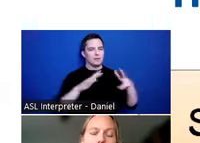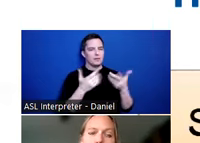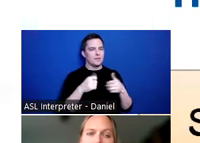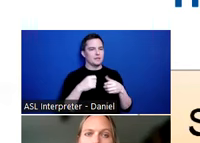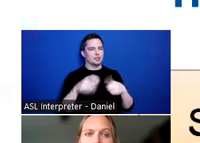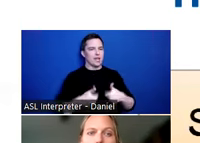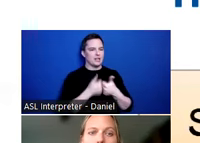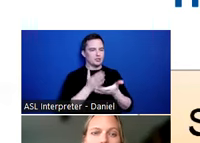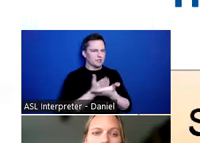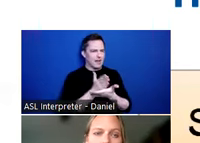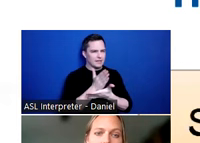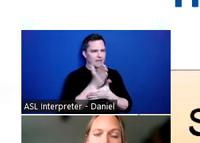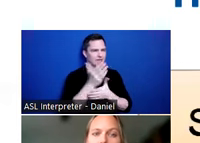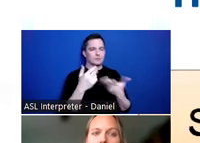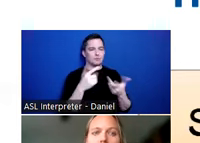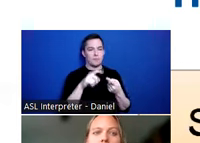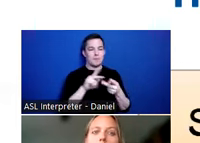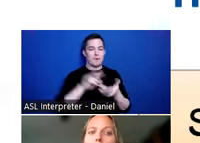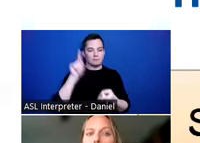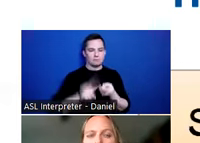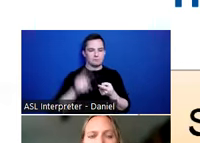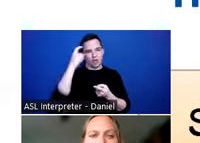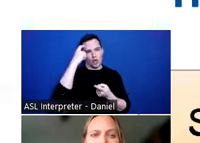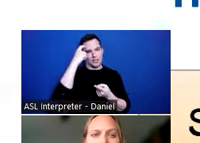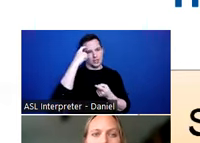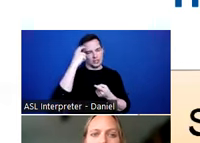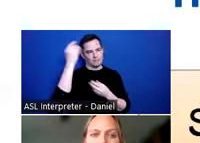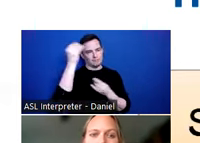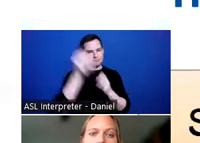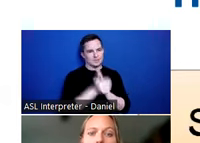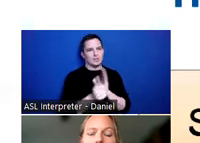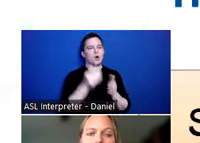especially when people have decreased cognition. We know that homelessness decreases health of